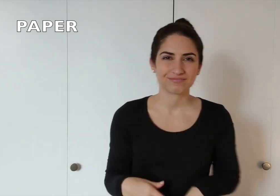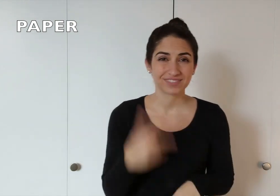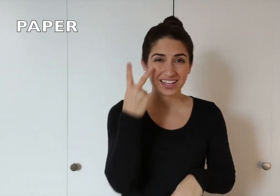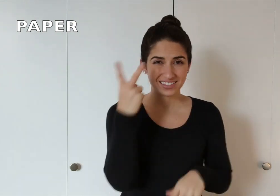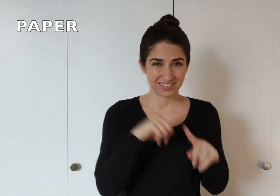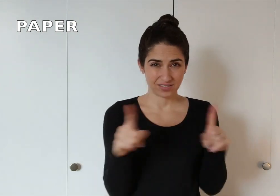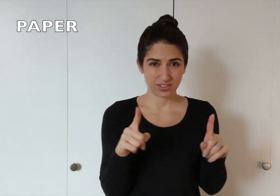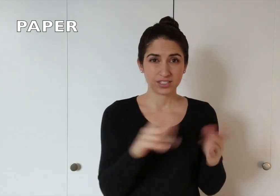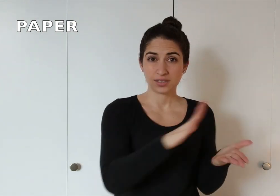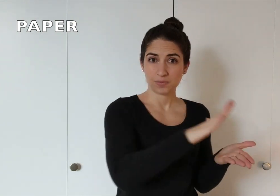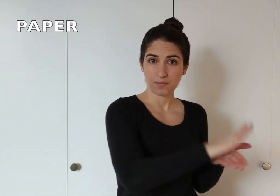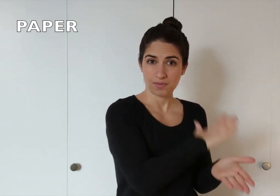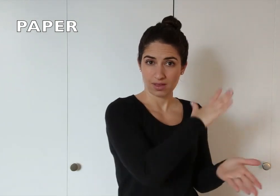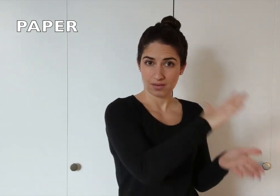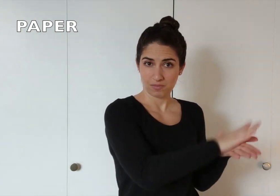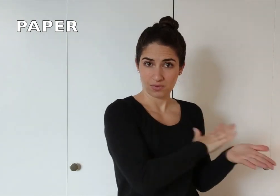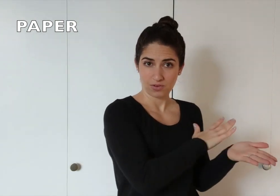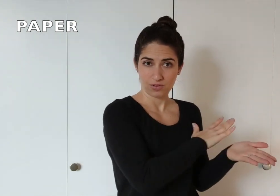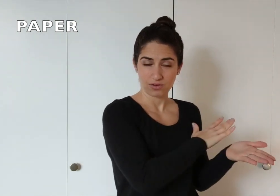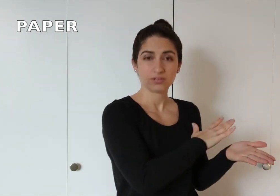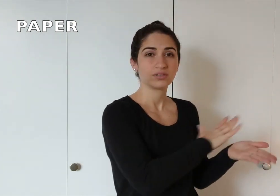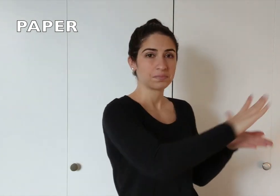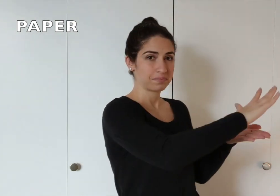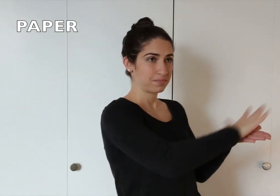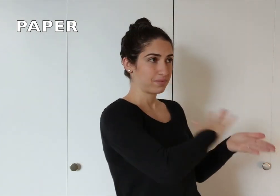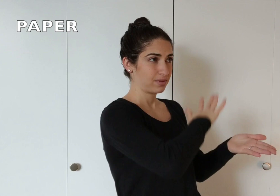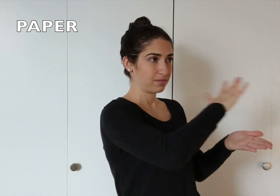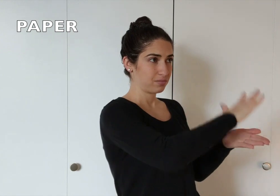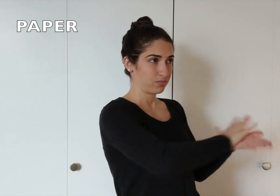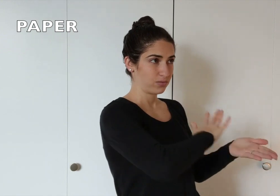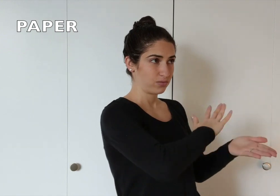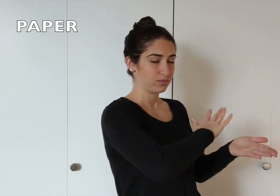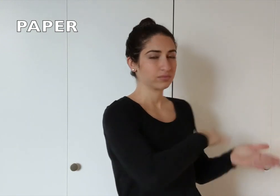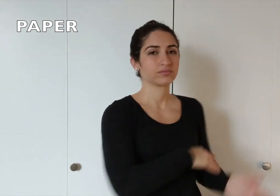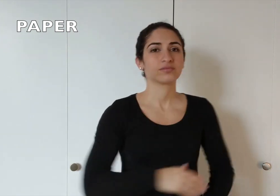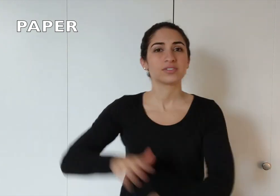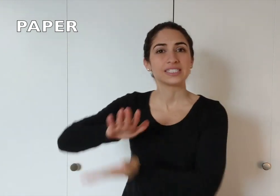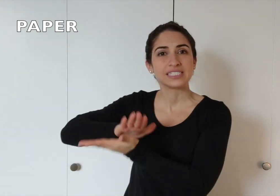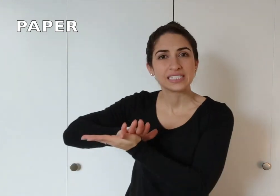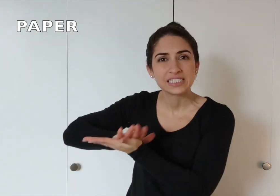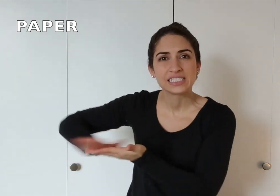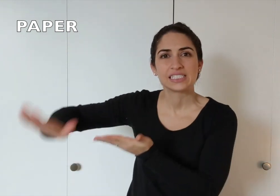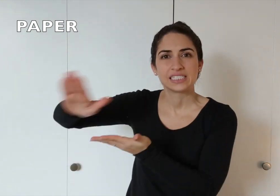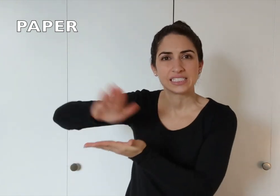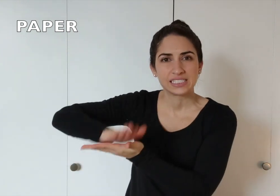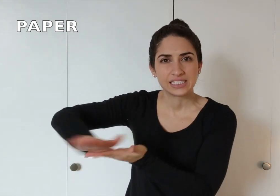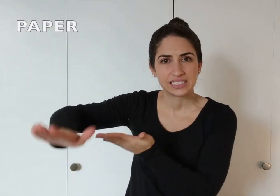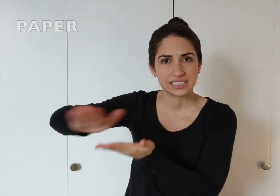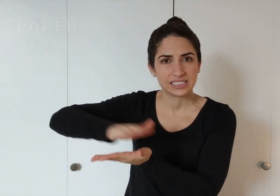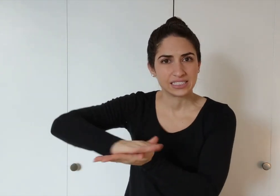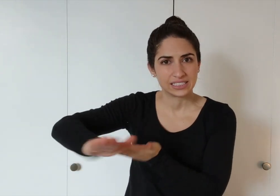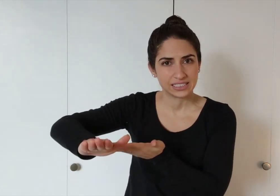Do you see the difference? PAPER, CLEANING